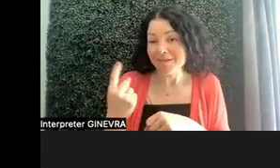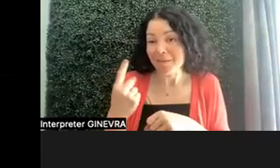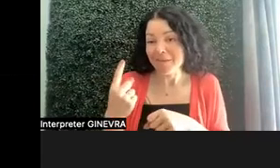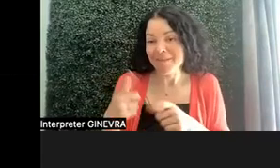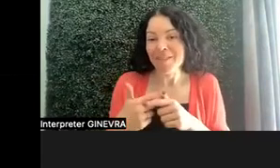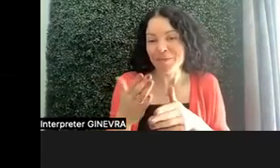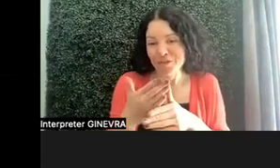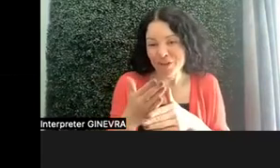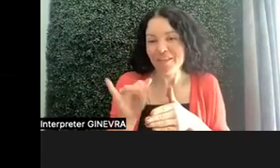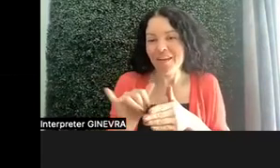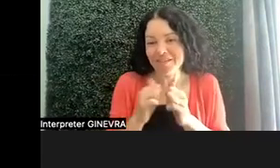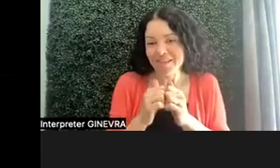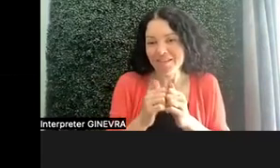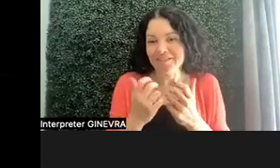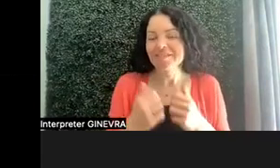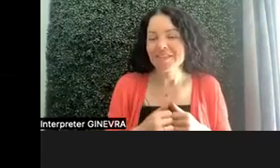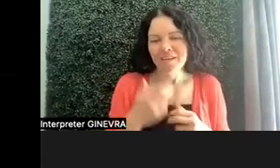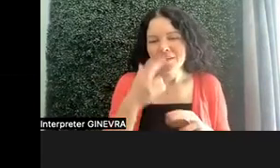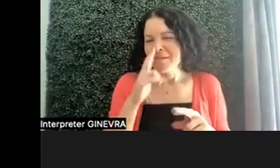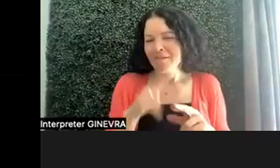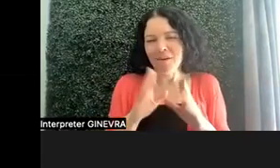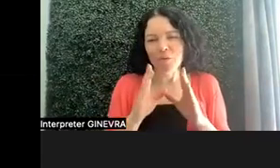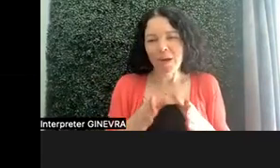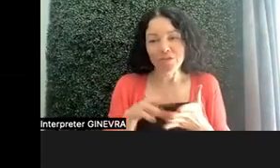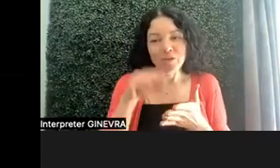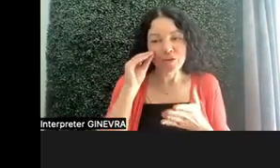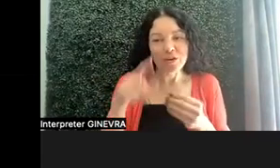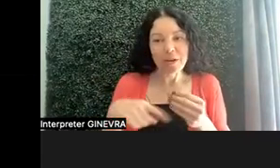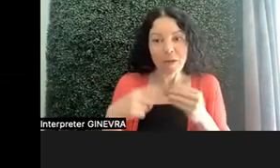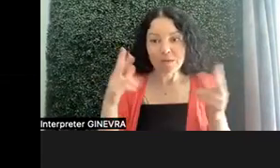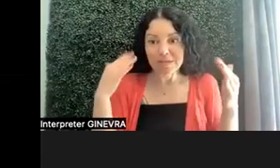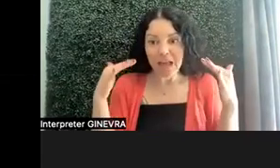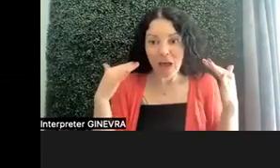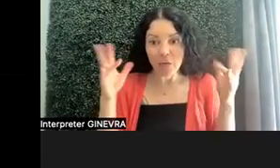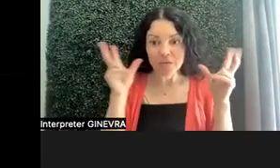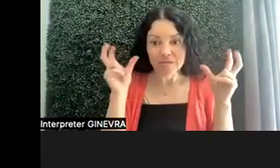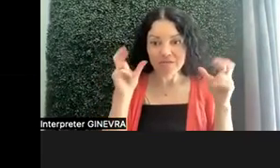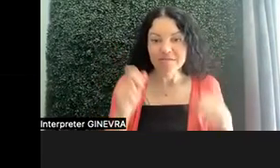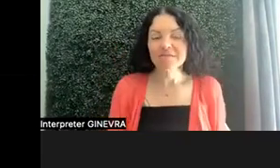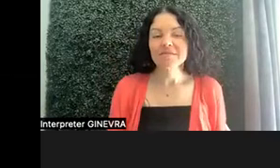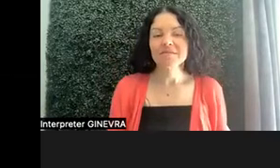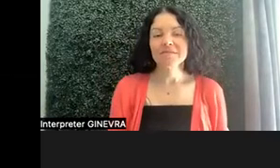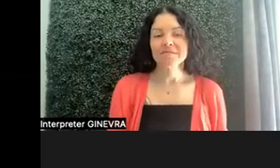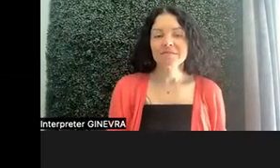So that was a fun way to learn about sound. Next slide.